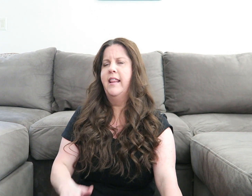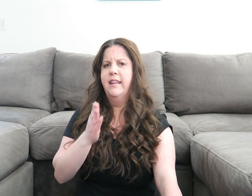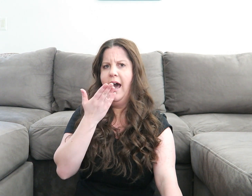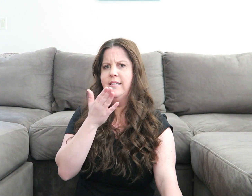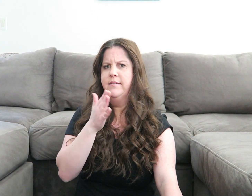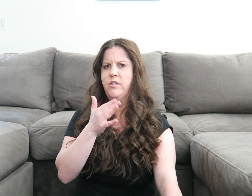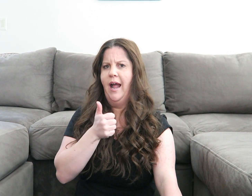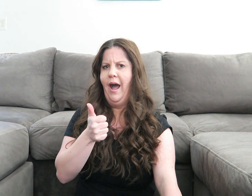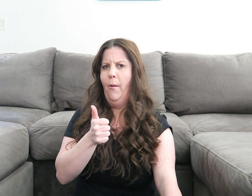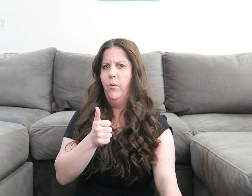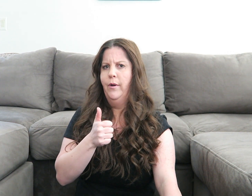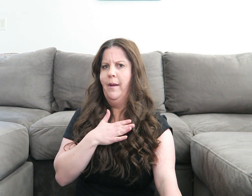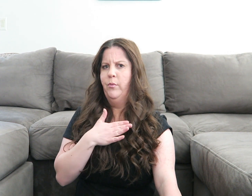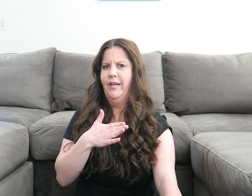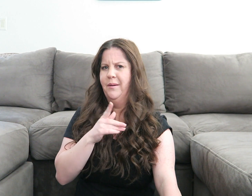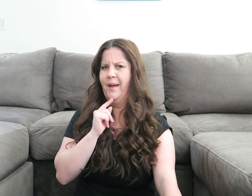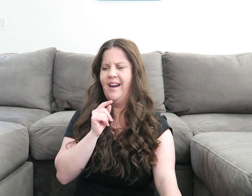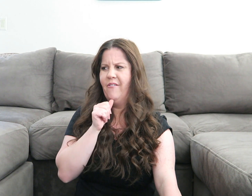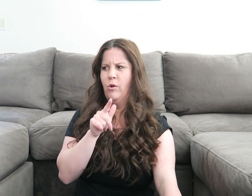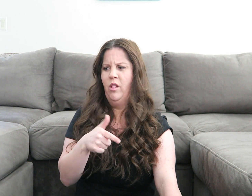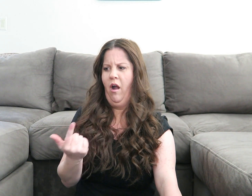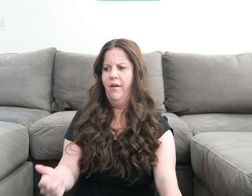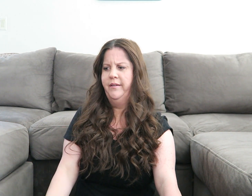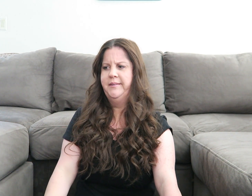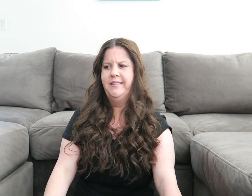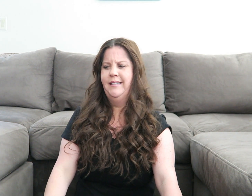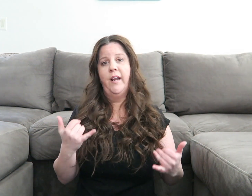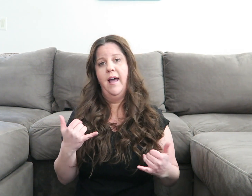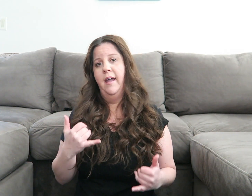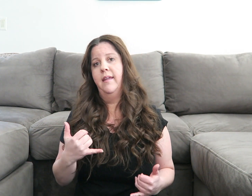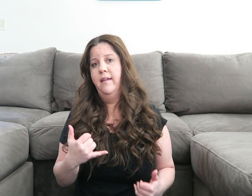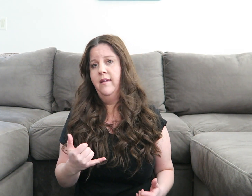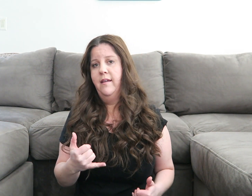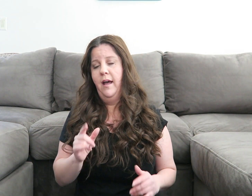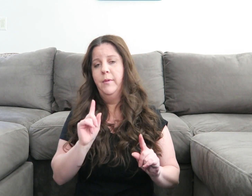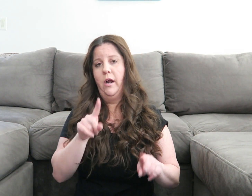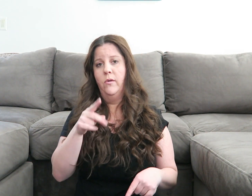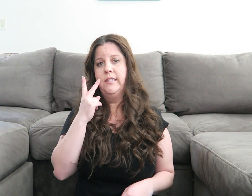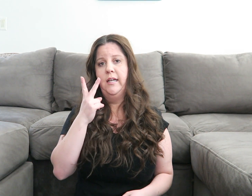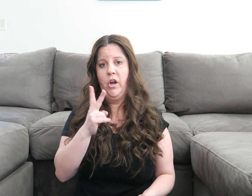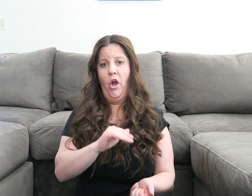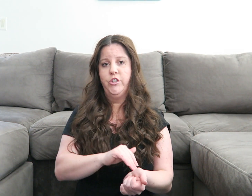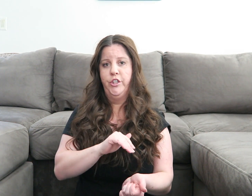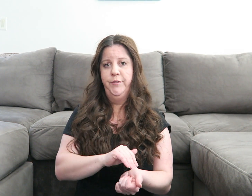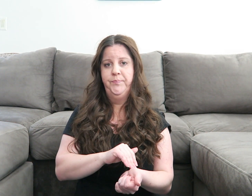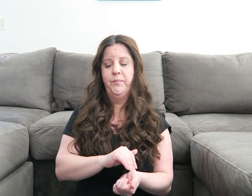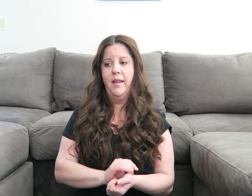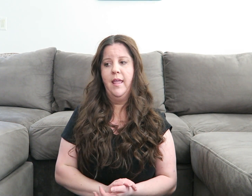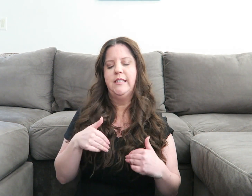And that seems to help with my breathing, but not for long Today, I'm gonna go to see a doctor